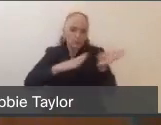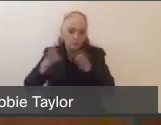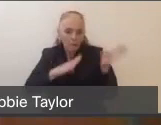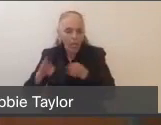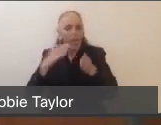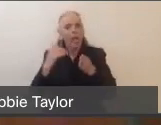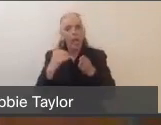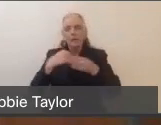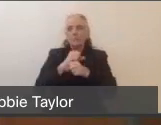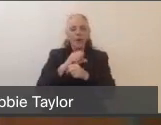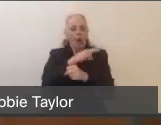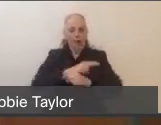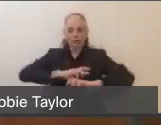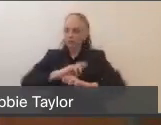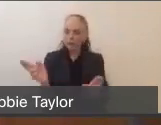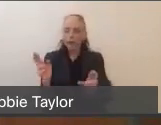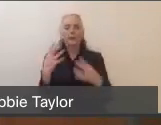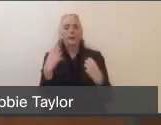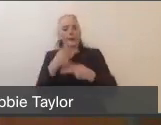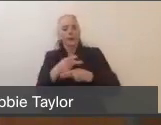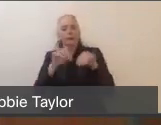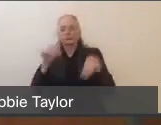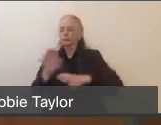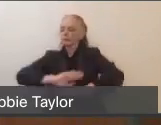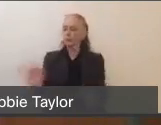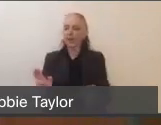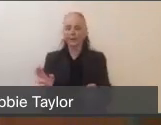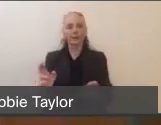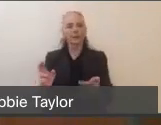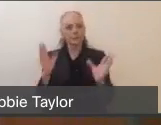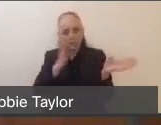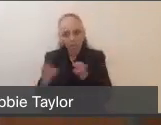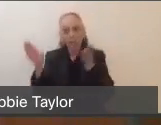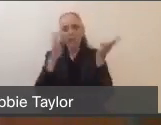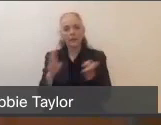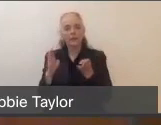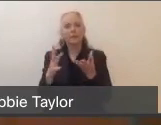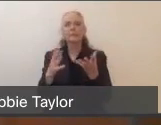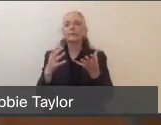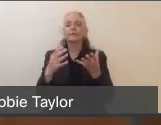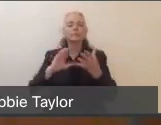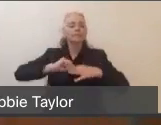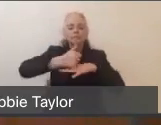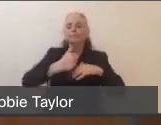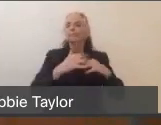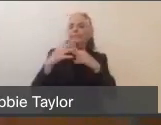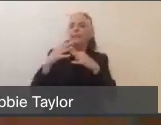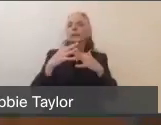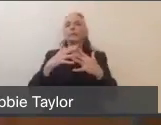has been able to do. It's not just about building capacity. It was also that planning piece. Putting in systems and programs to help with the other kind of medical needs